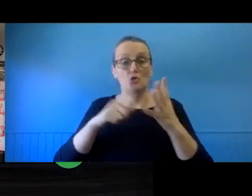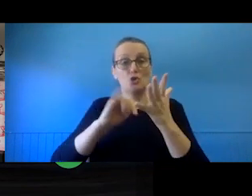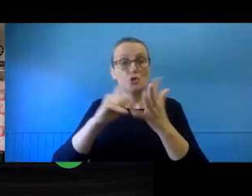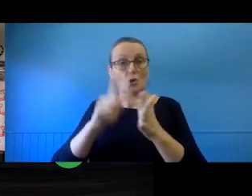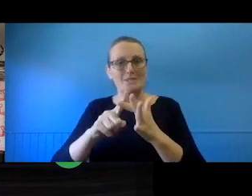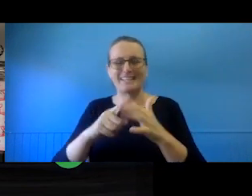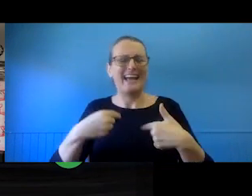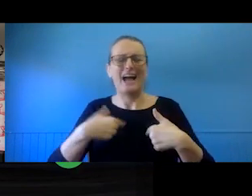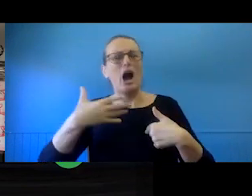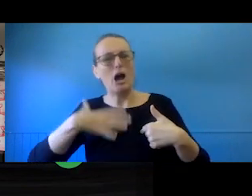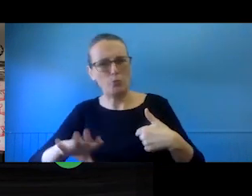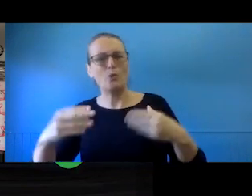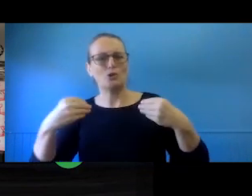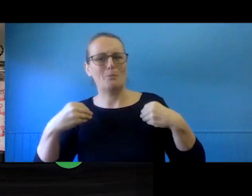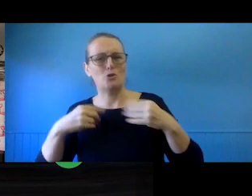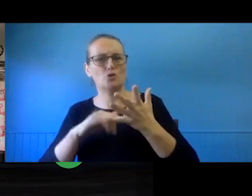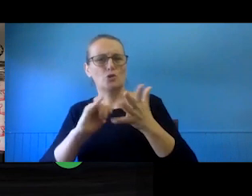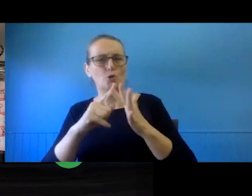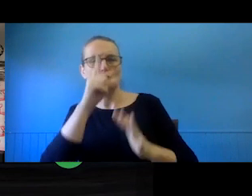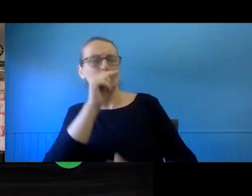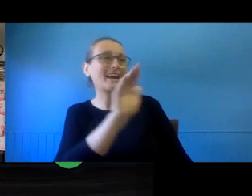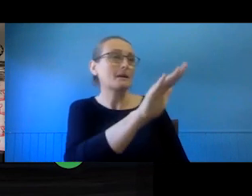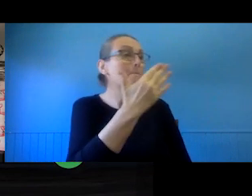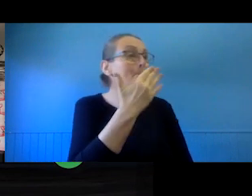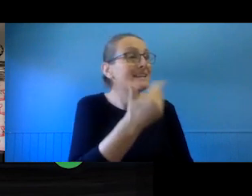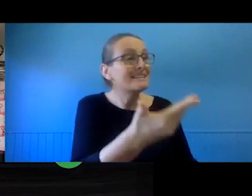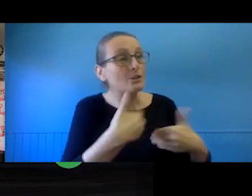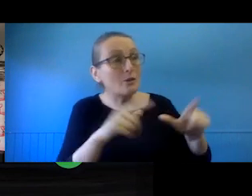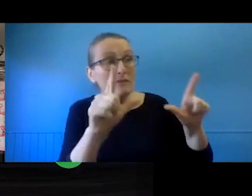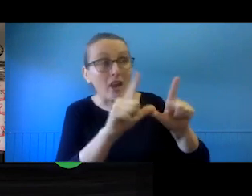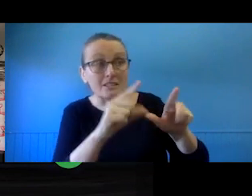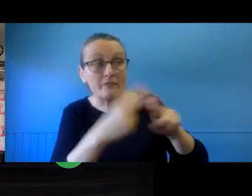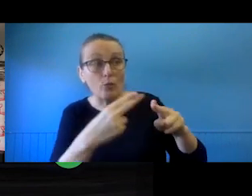copyright owner and ask for use of the material for a commercial purpose.